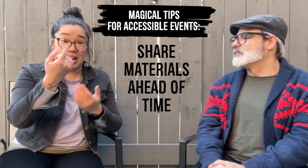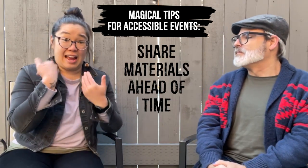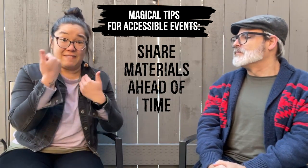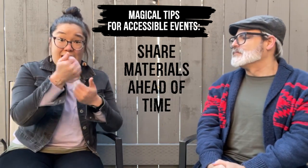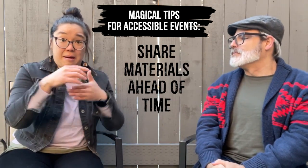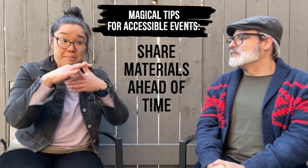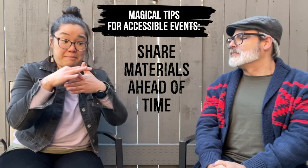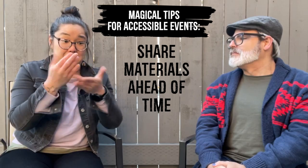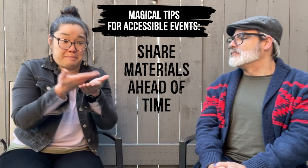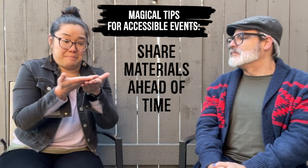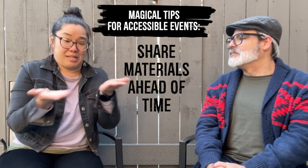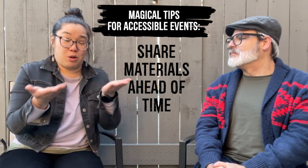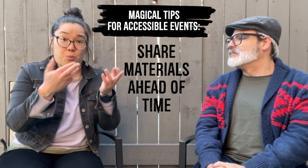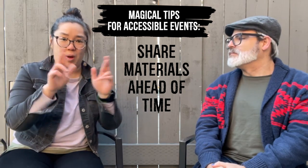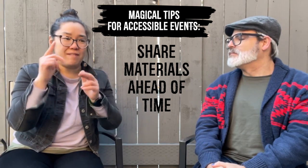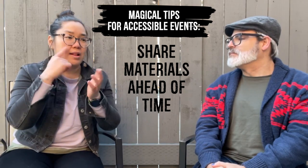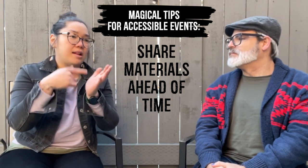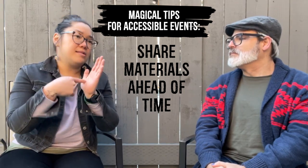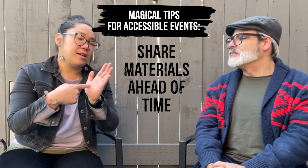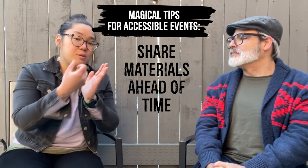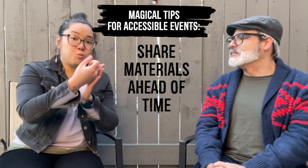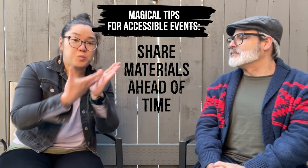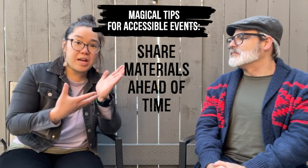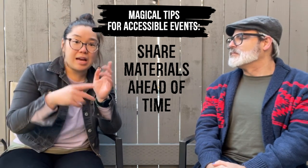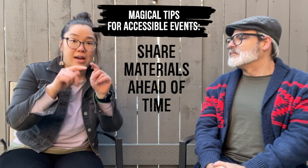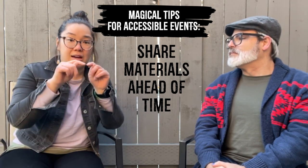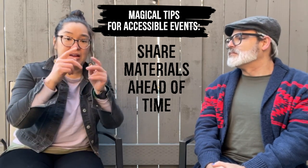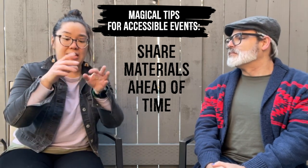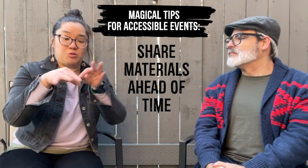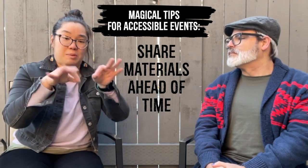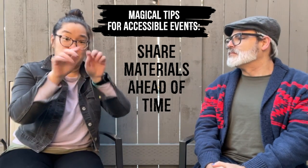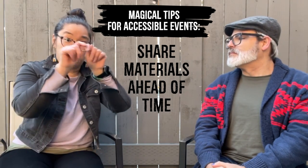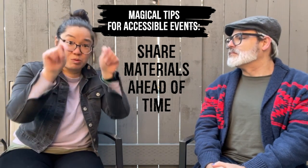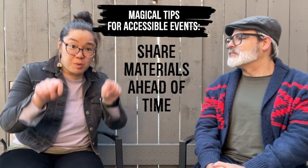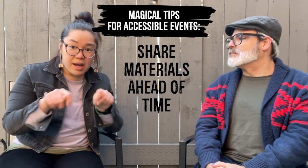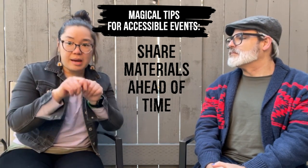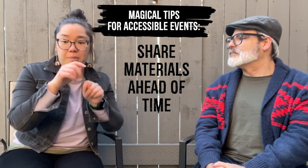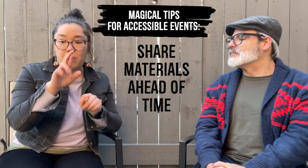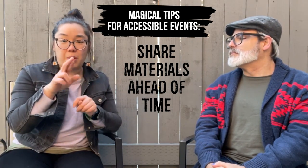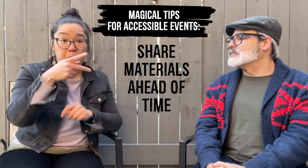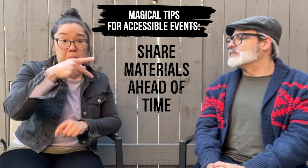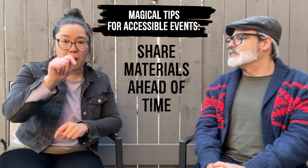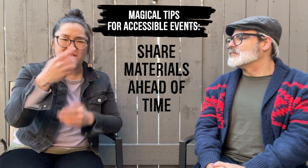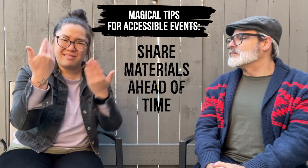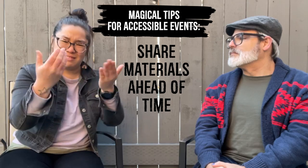If you have materials like scripts, transcripts, or PowerPoints,